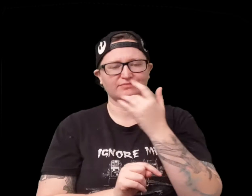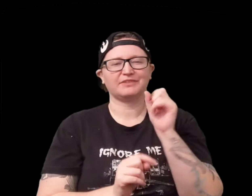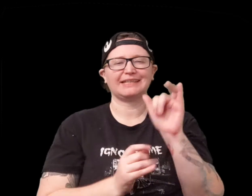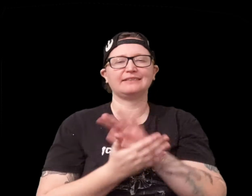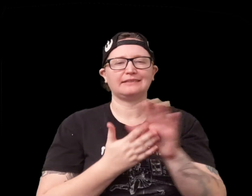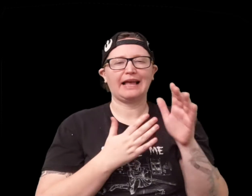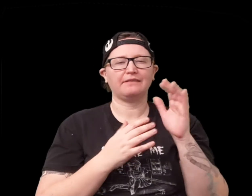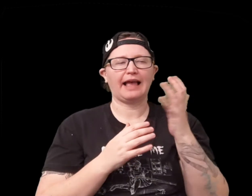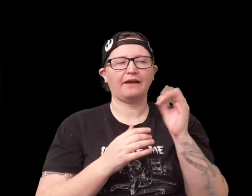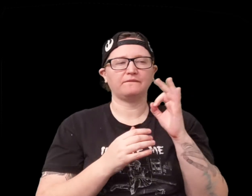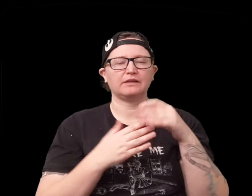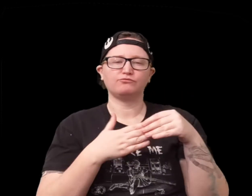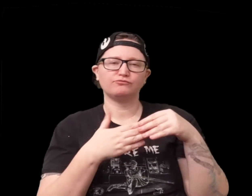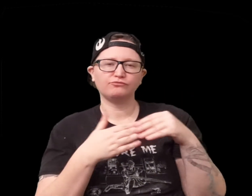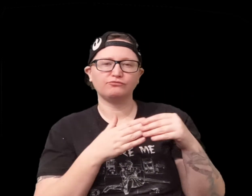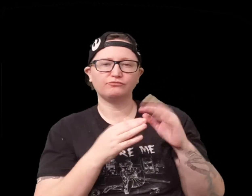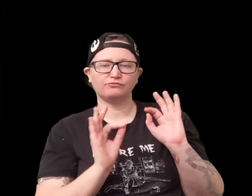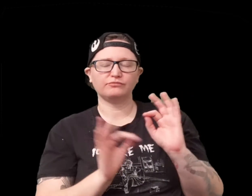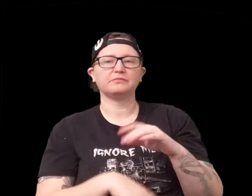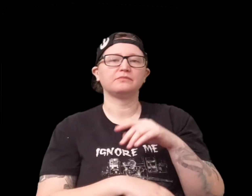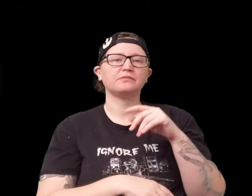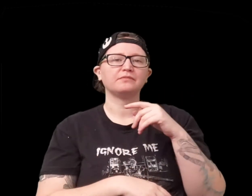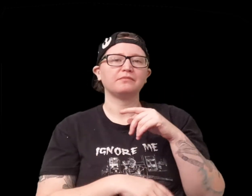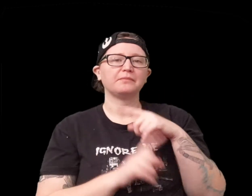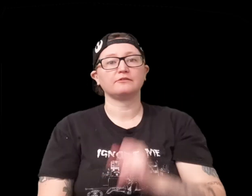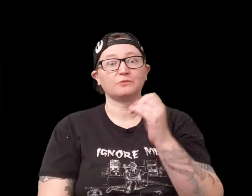different depending on your preference so I think that's nice that again it has that flexibility